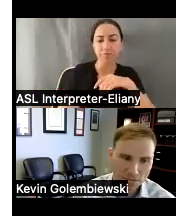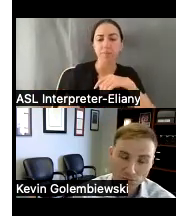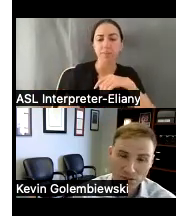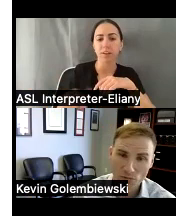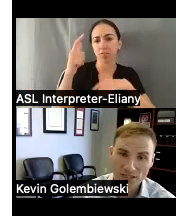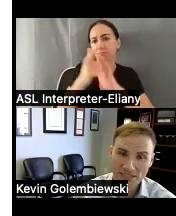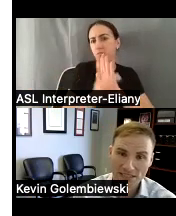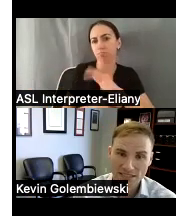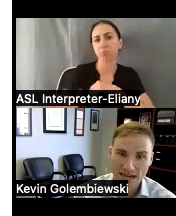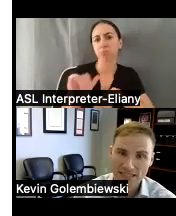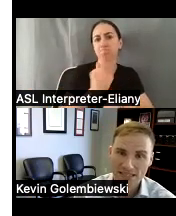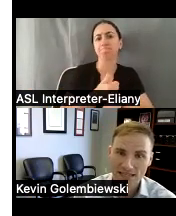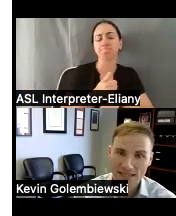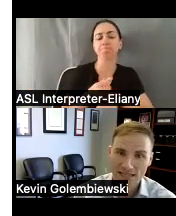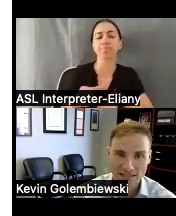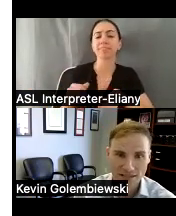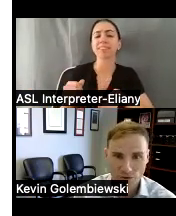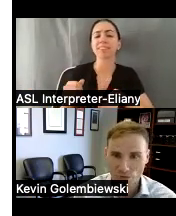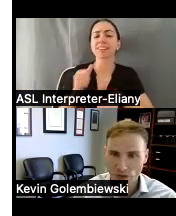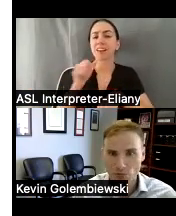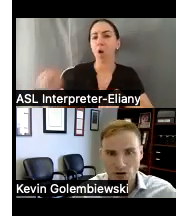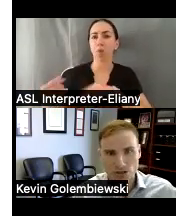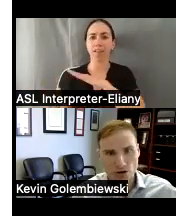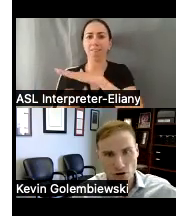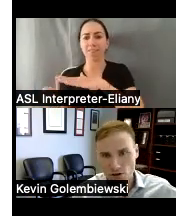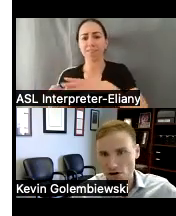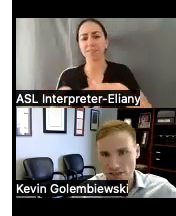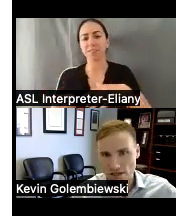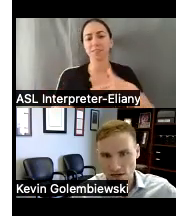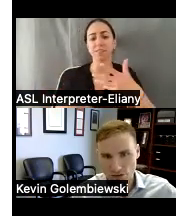um this really wasn't just an isolated incident there were Willow Brooks all across the country